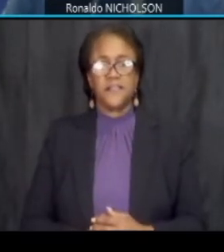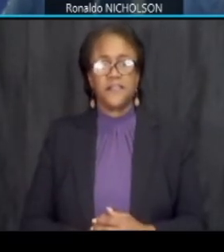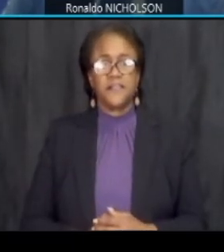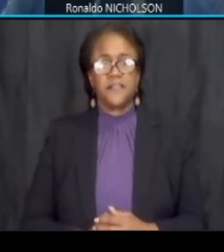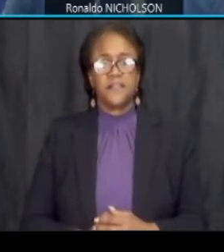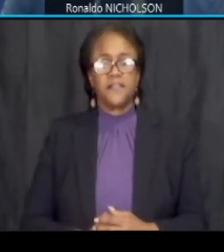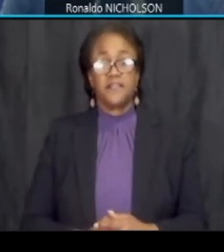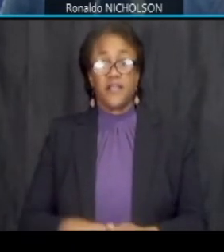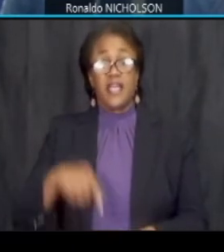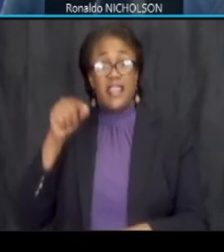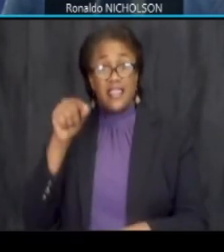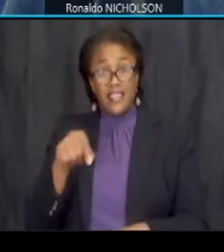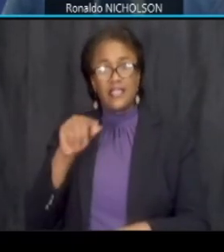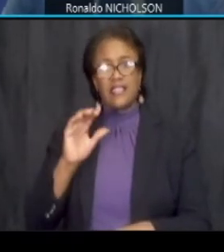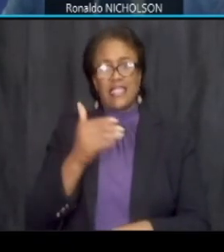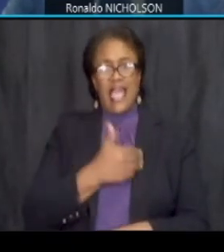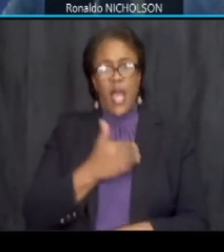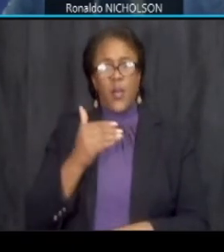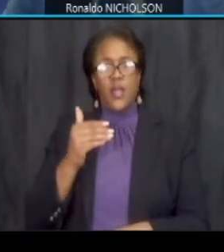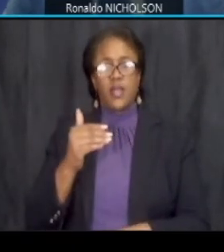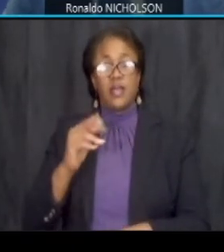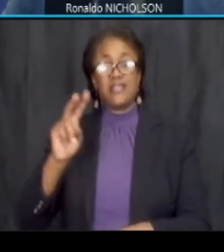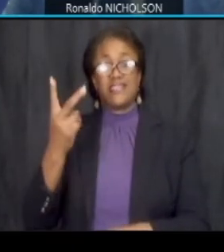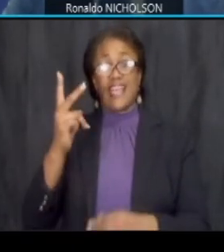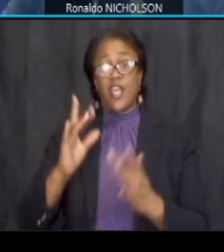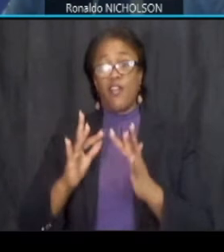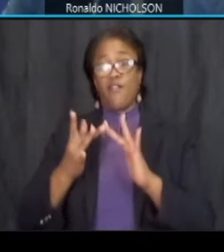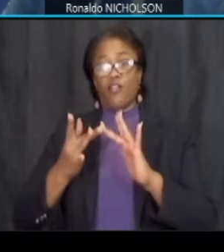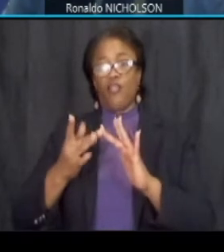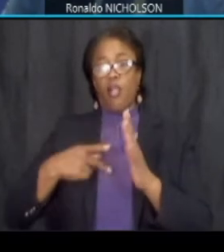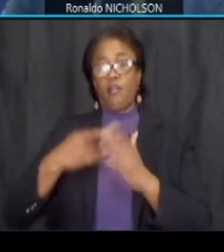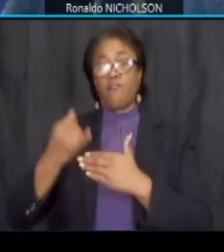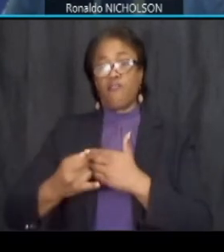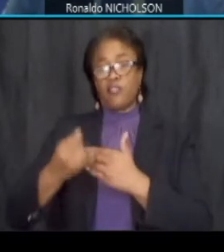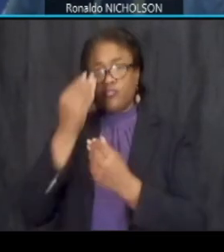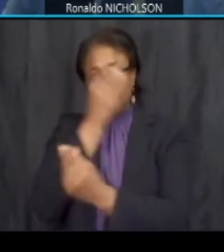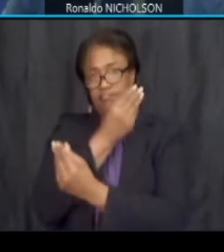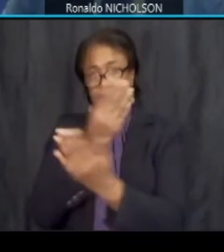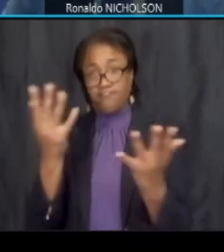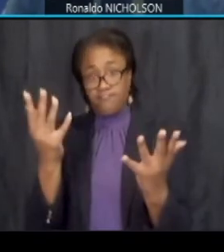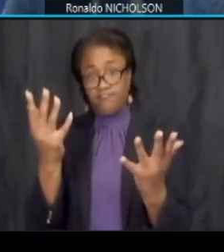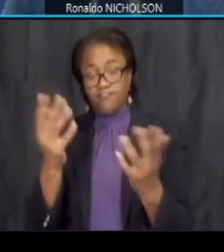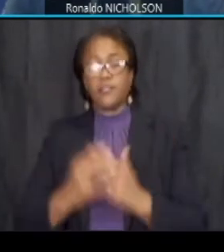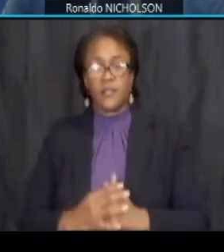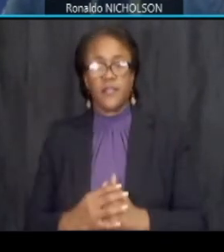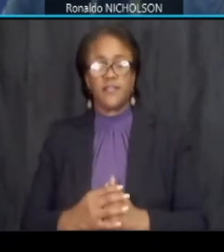this being our second virtual project update it will provide